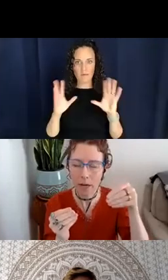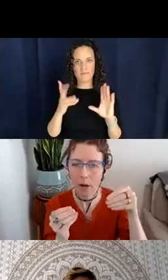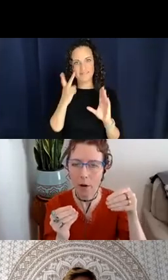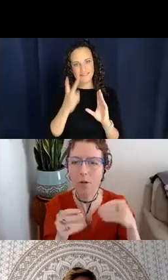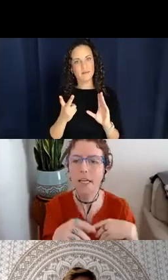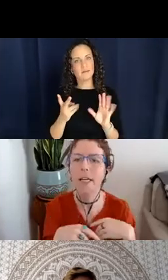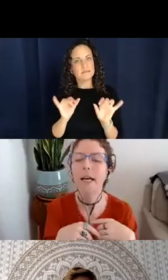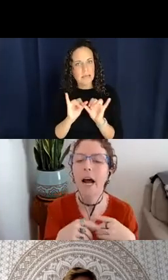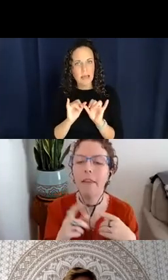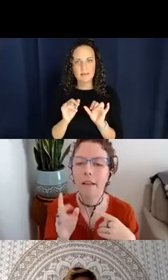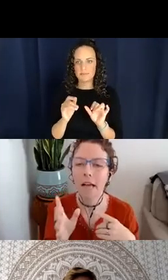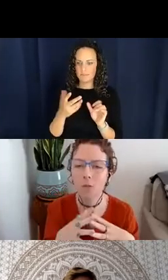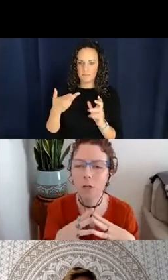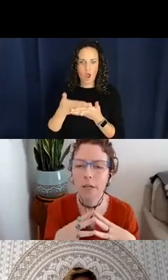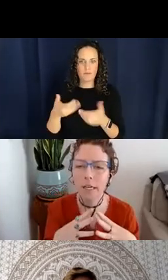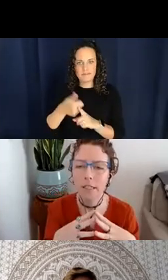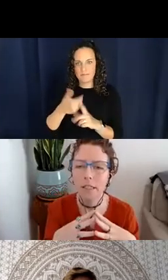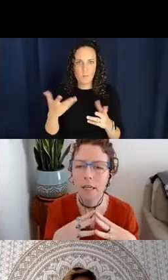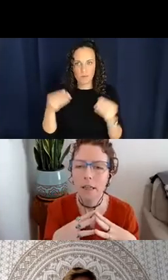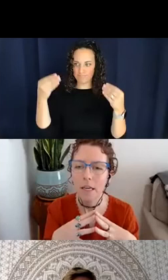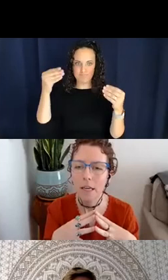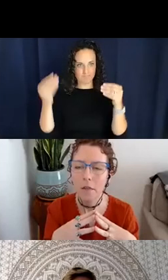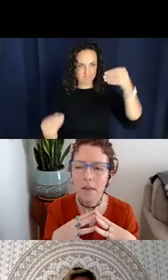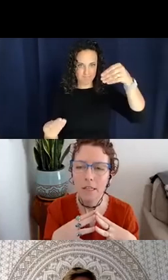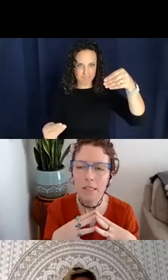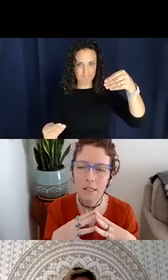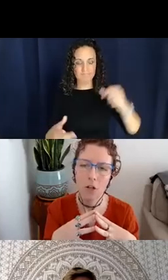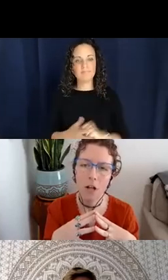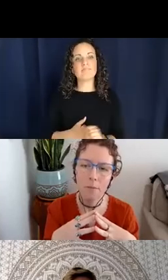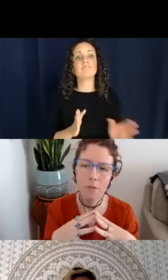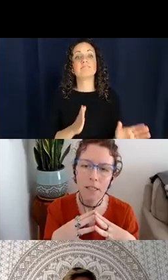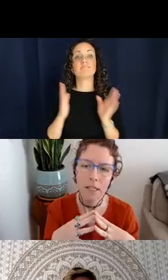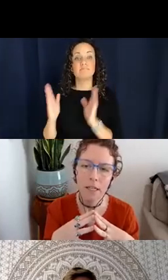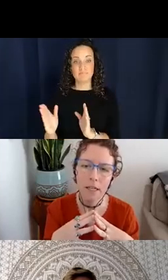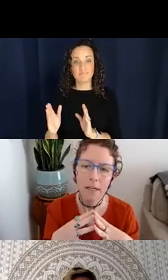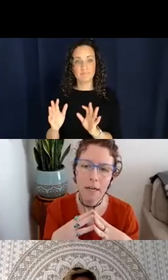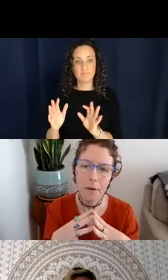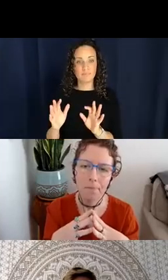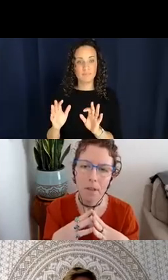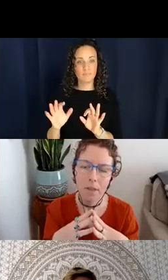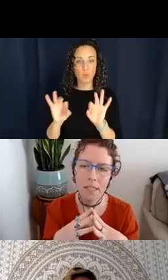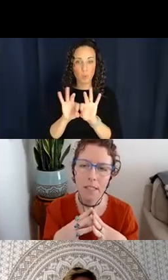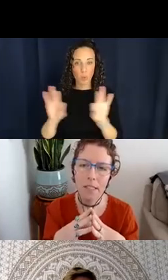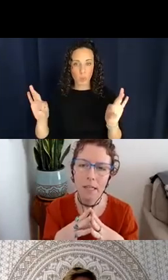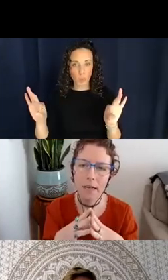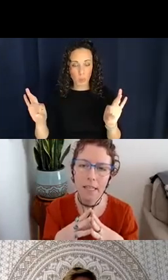I’m holding it. And then the last one is the thin cylindrical object. This is an example